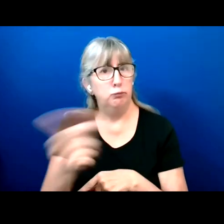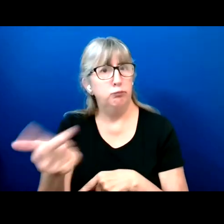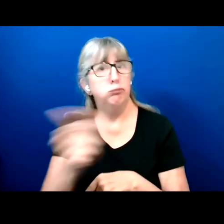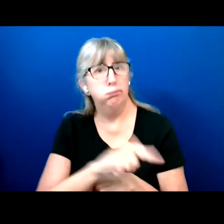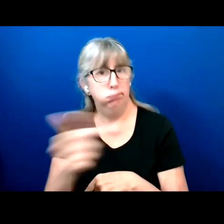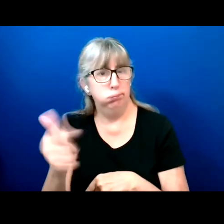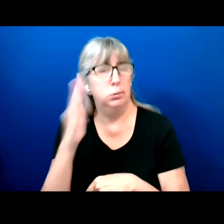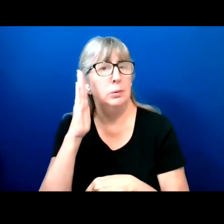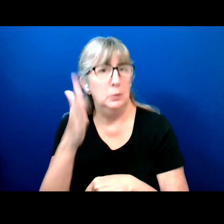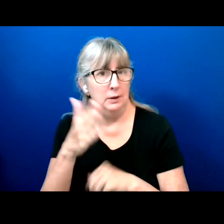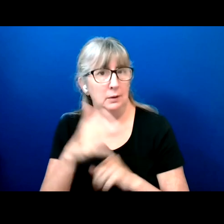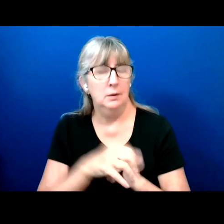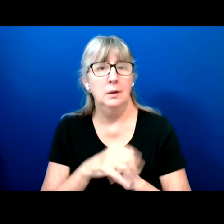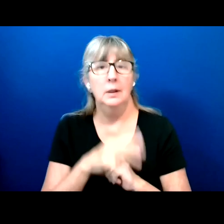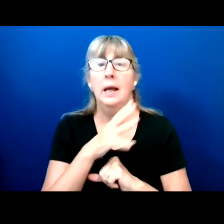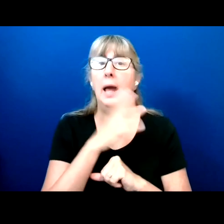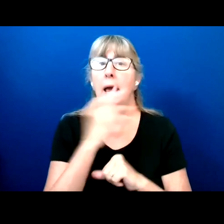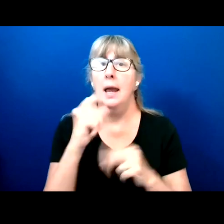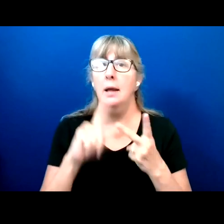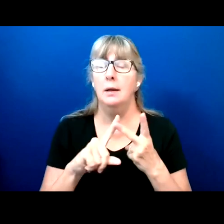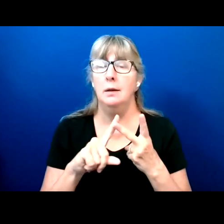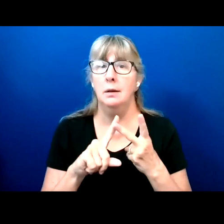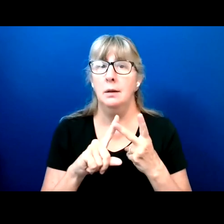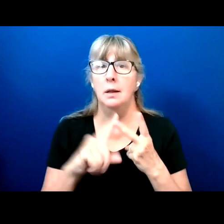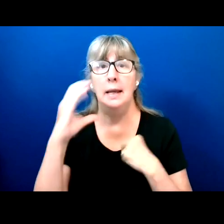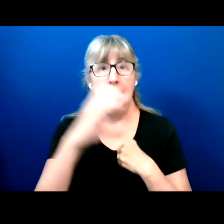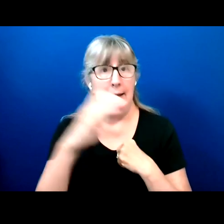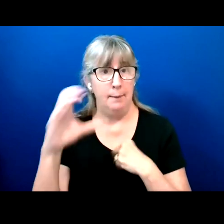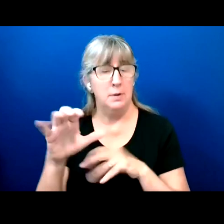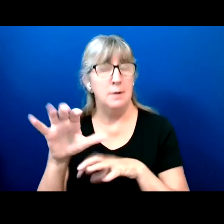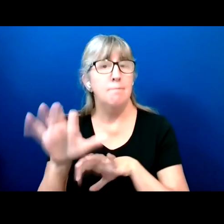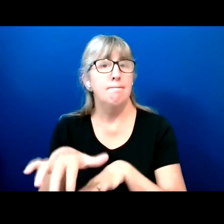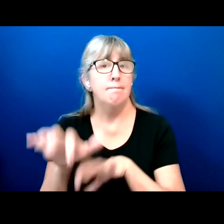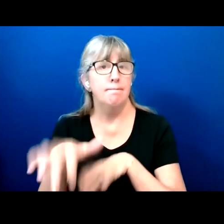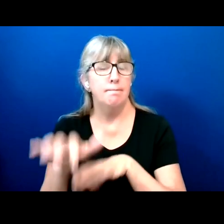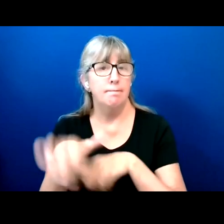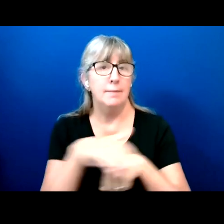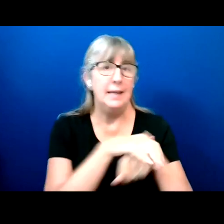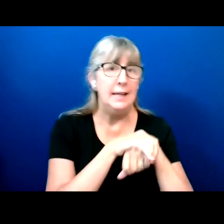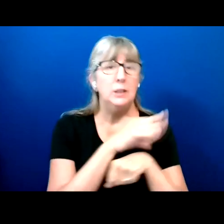And we will also have live captioning provided in English and Spanish.